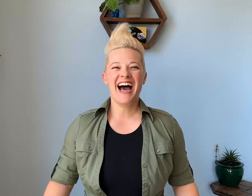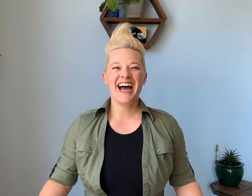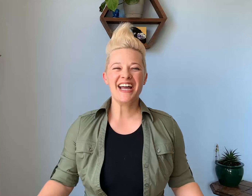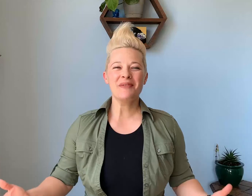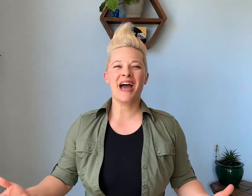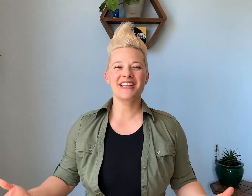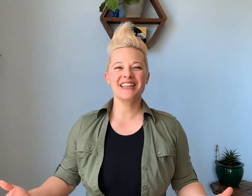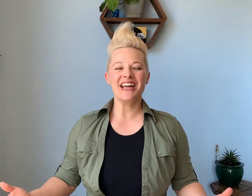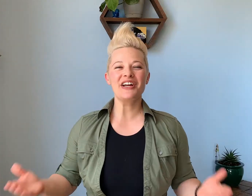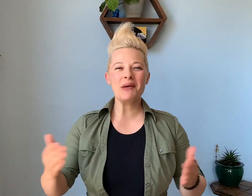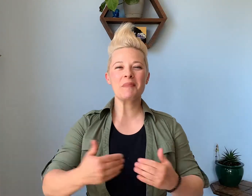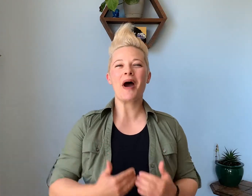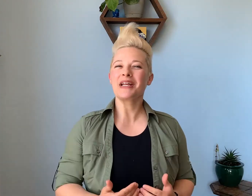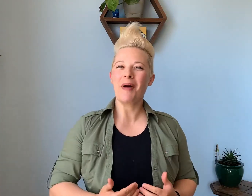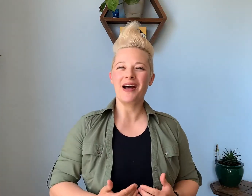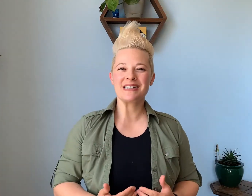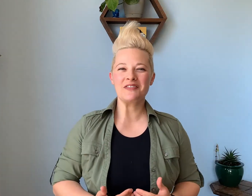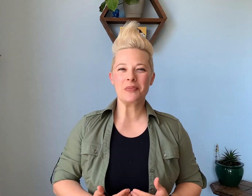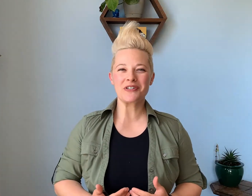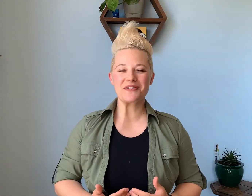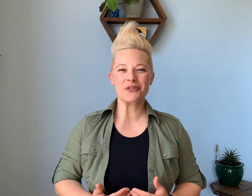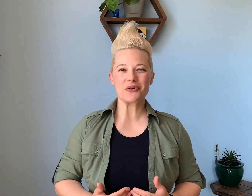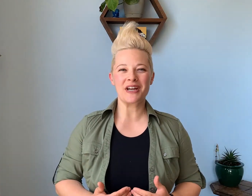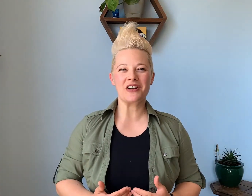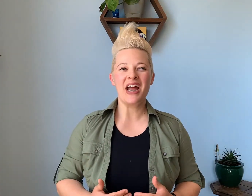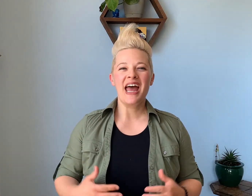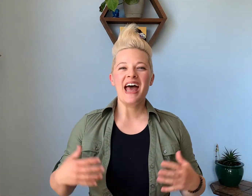Hi, I'm Natalie Carey. I'm a body positive personal trainer